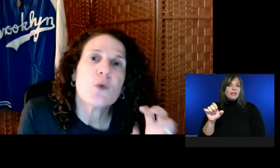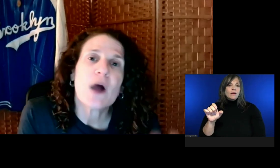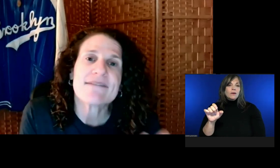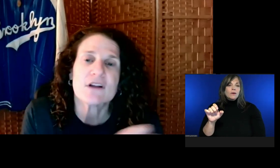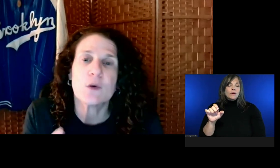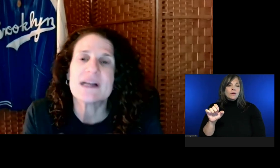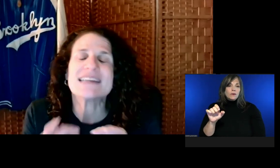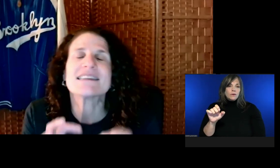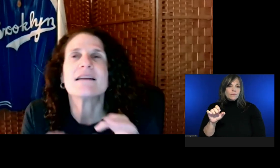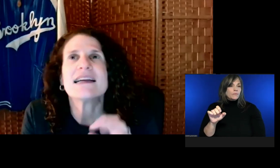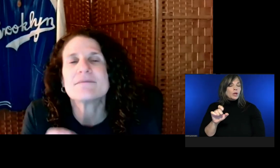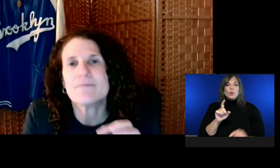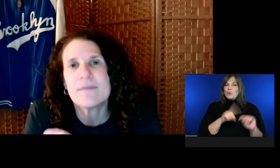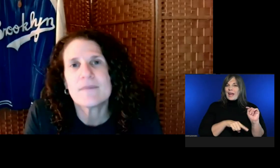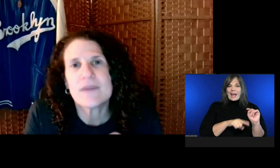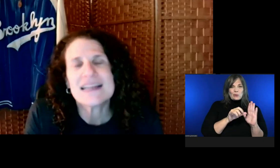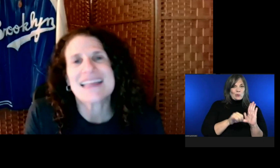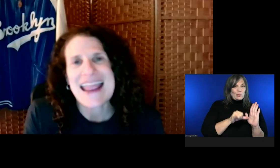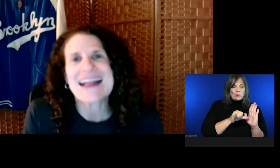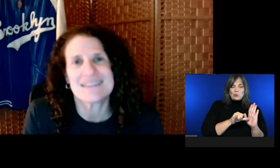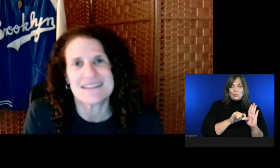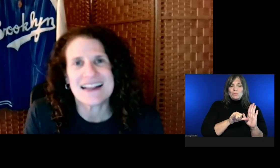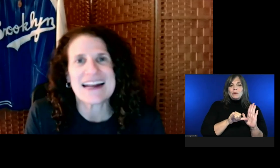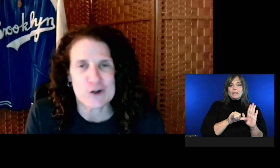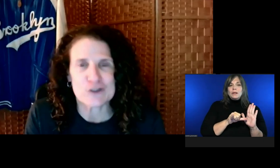You can't do it in YouTube.